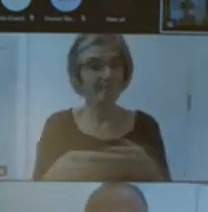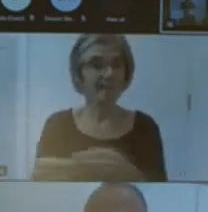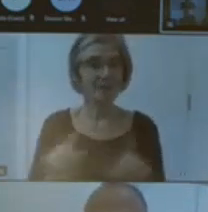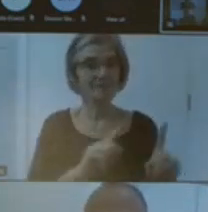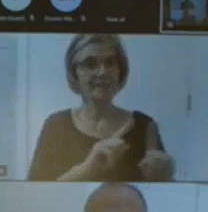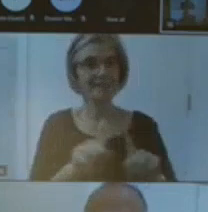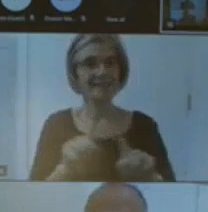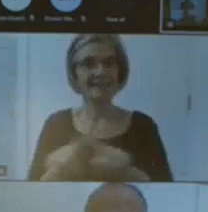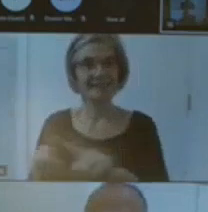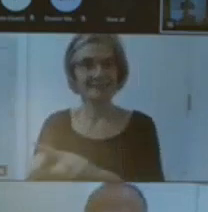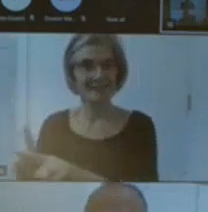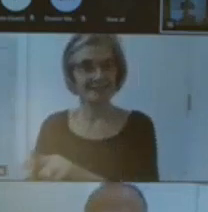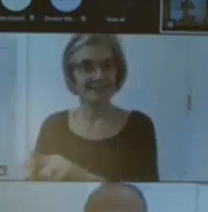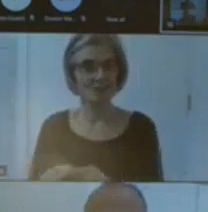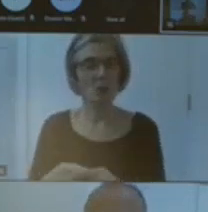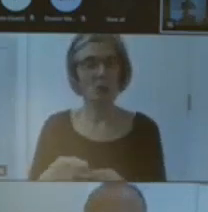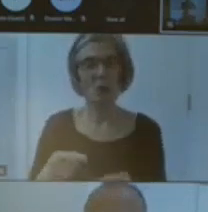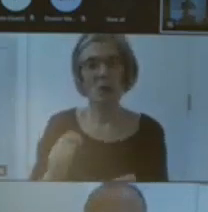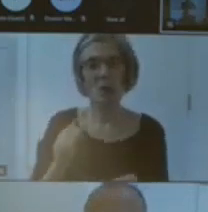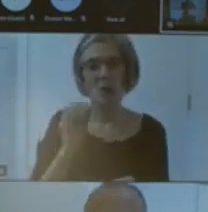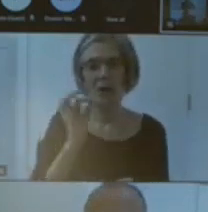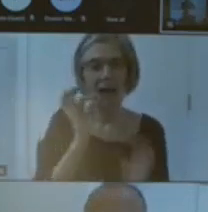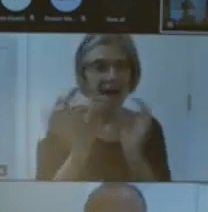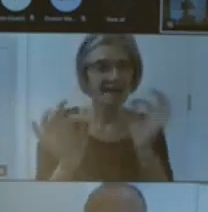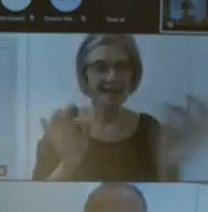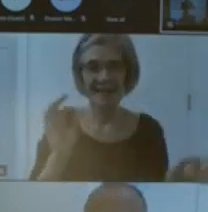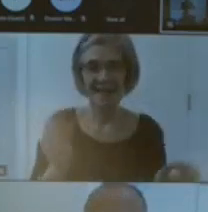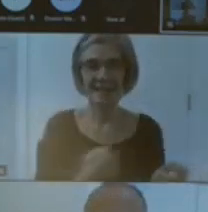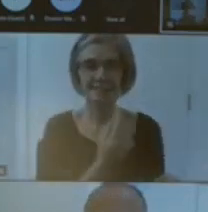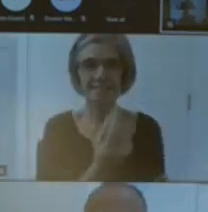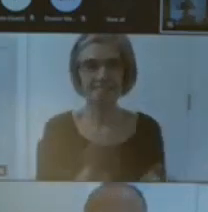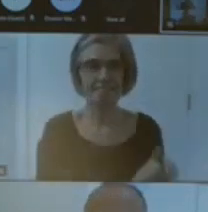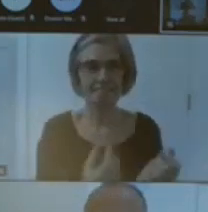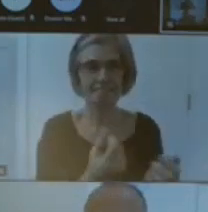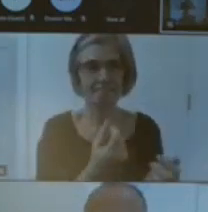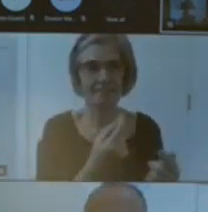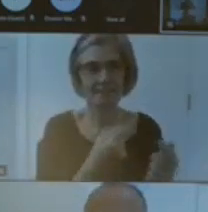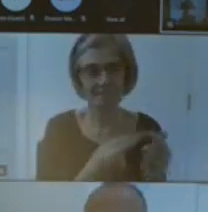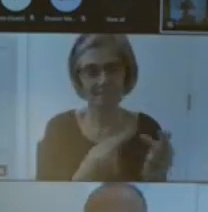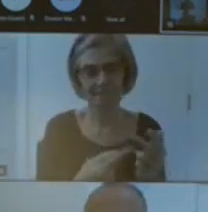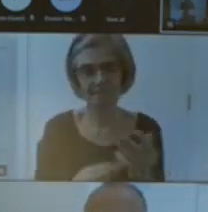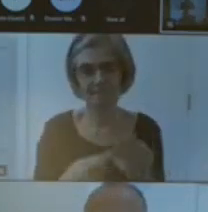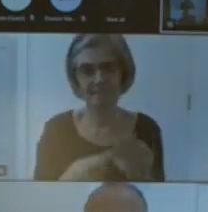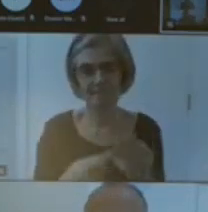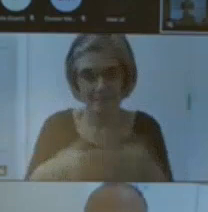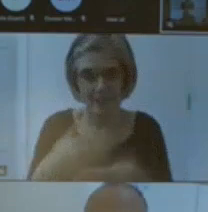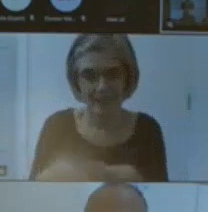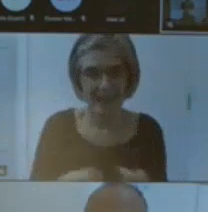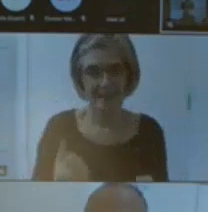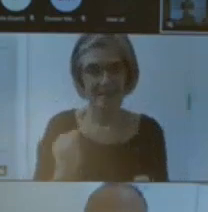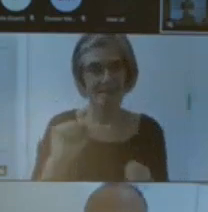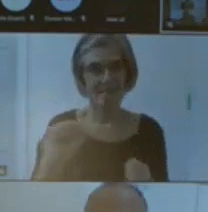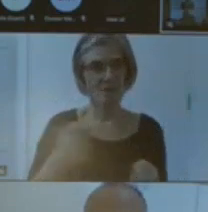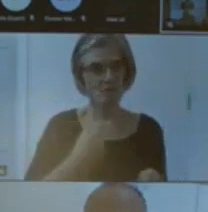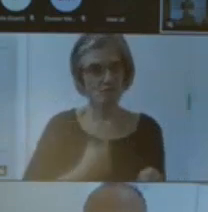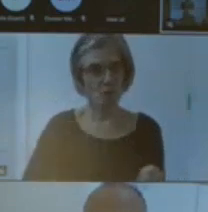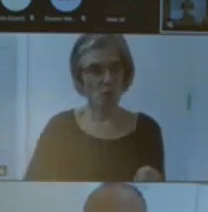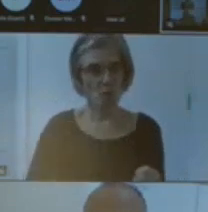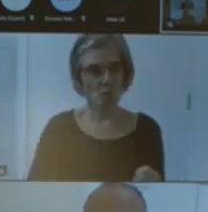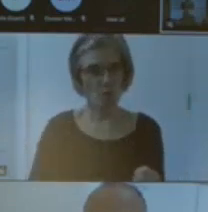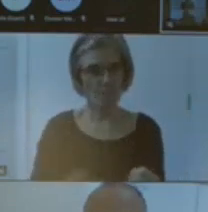interest and how it relates to the broader sector yeah yeah so one of two voler coordinators at the